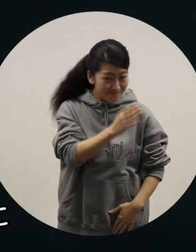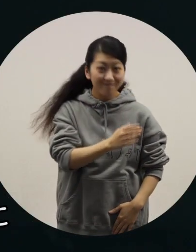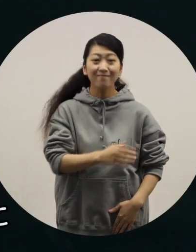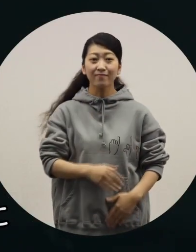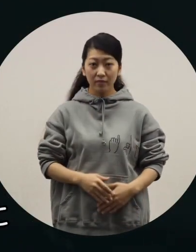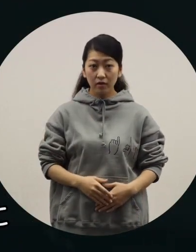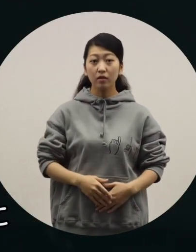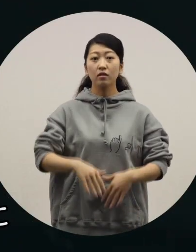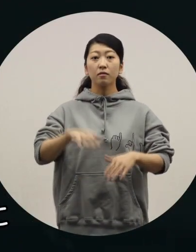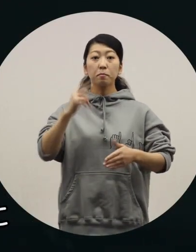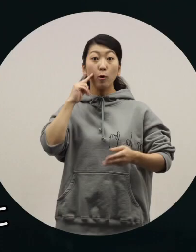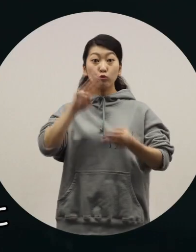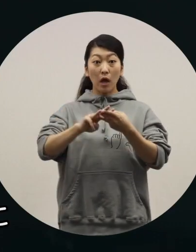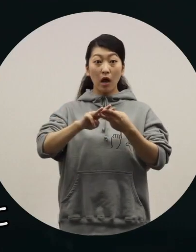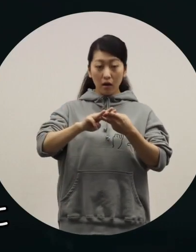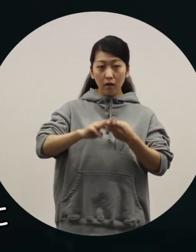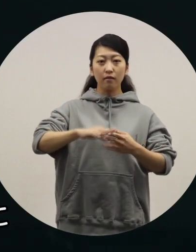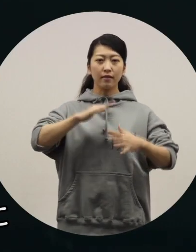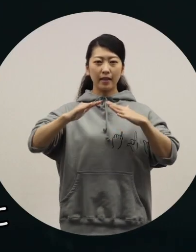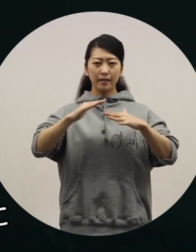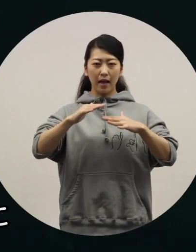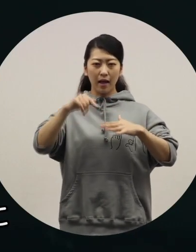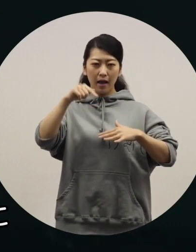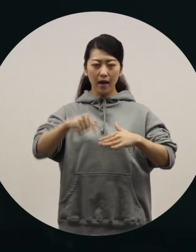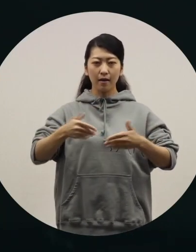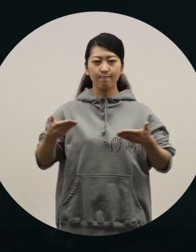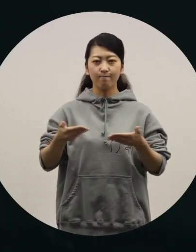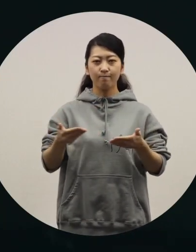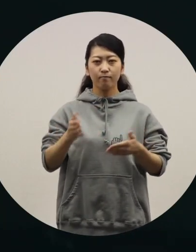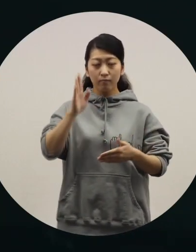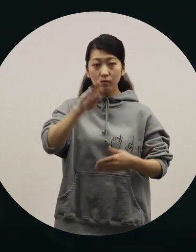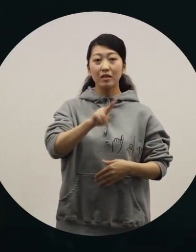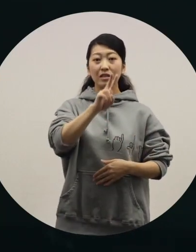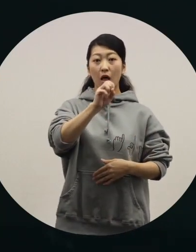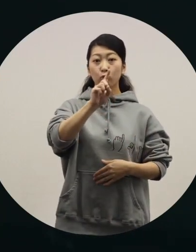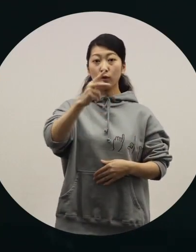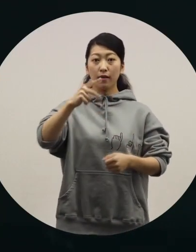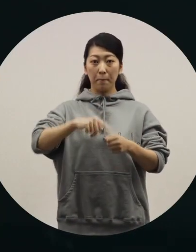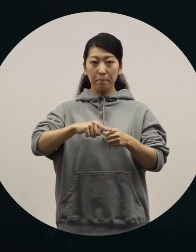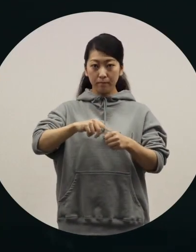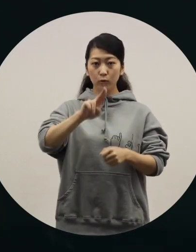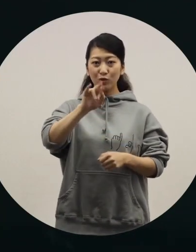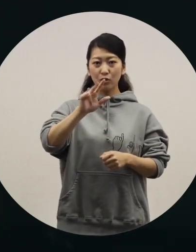[Ochiai] He started out as an exterior designer at Mazda, and he joined WHILL in 2017. [Toriyama] That's right.